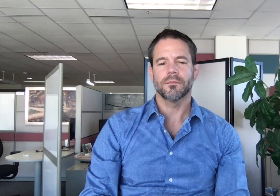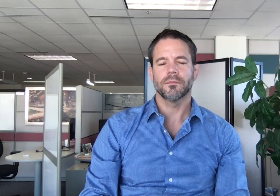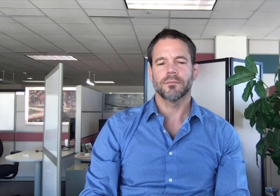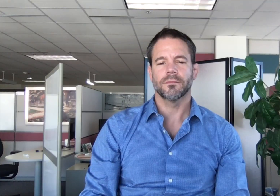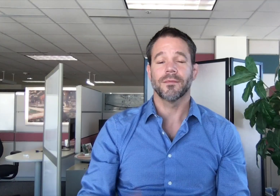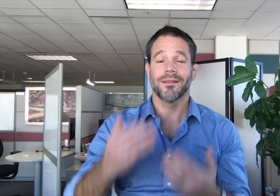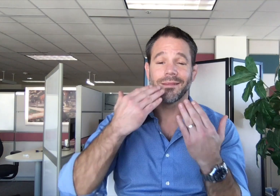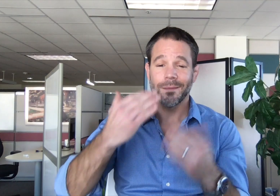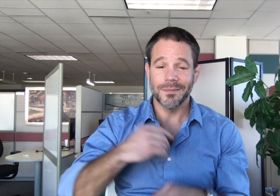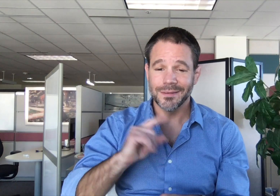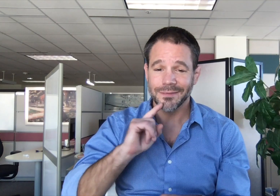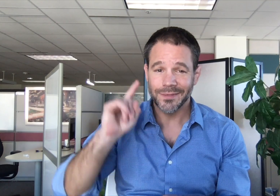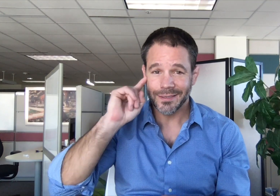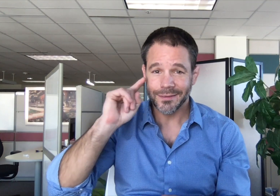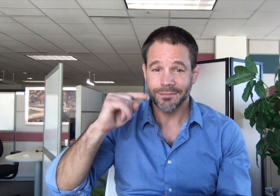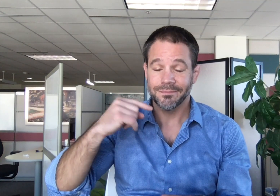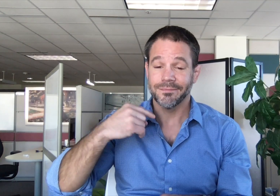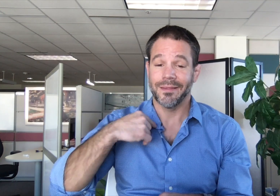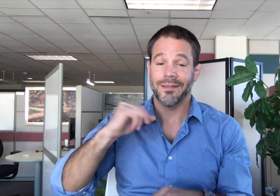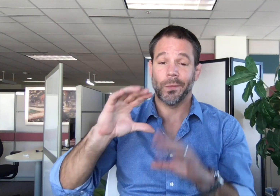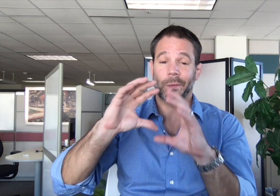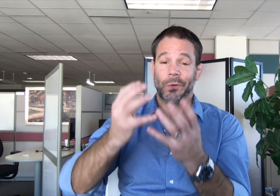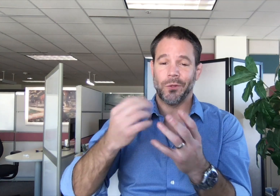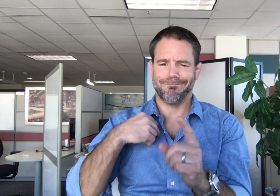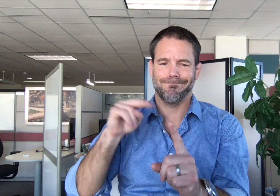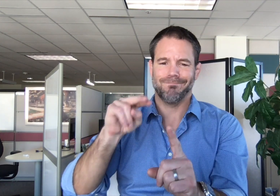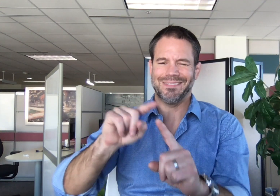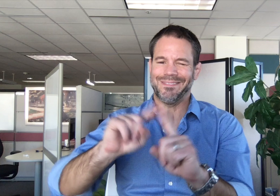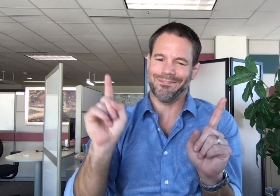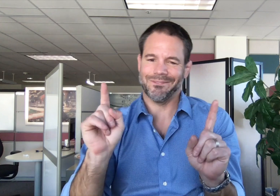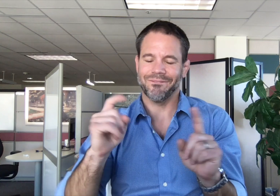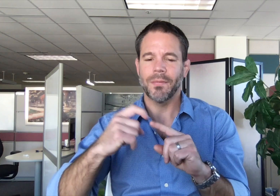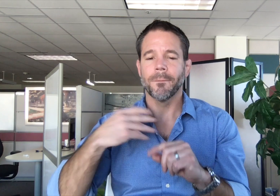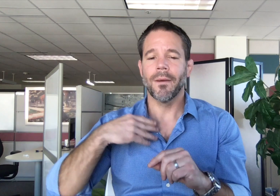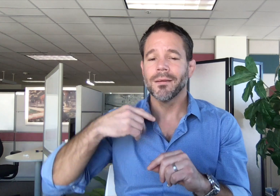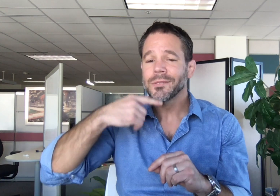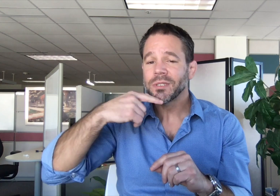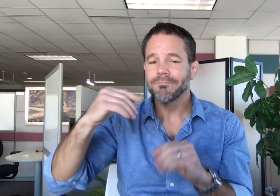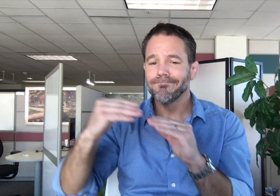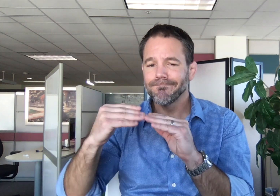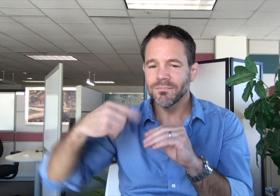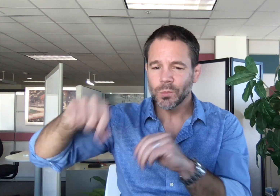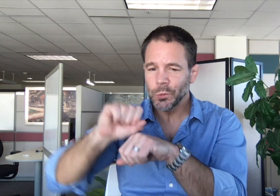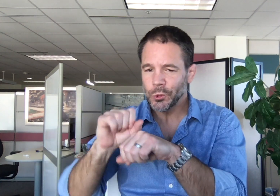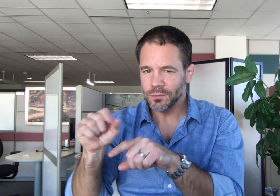Because of my deafness, I see the world differently from my colleagues